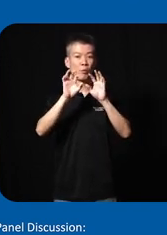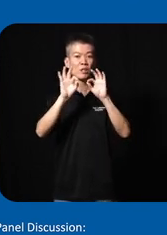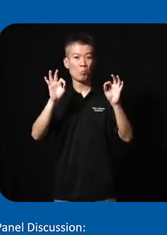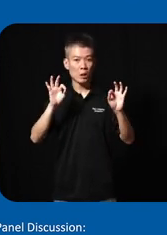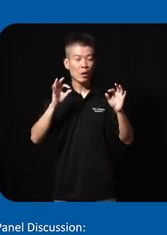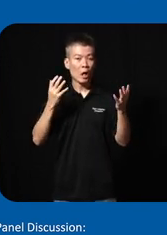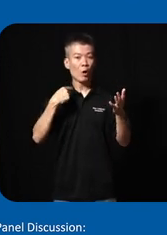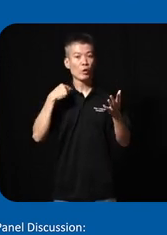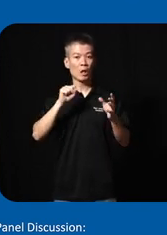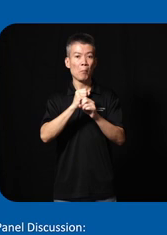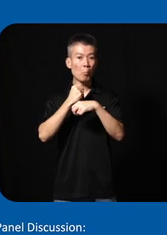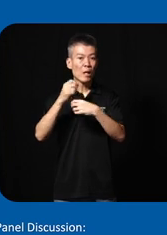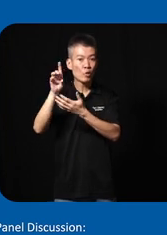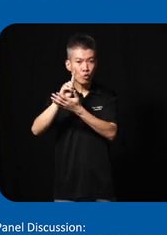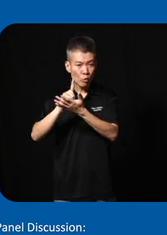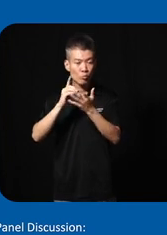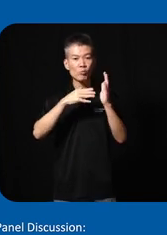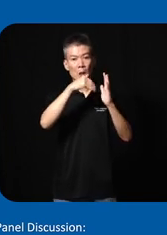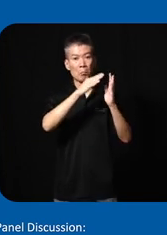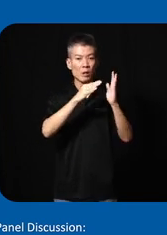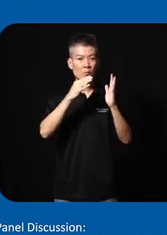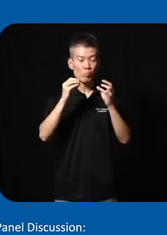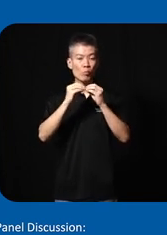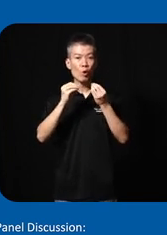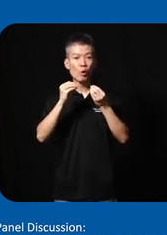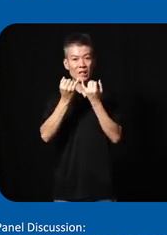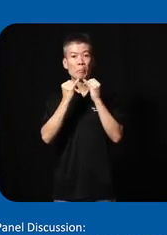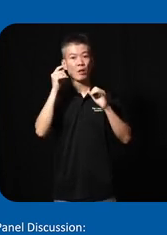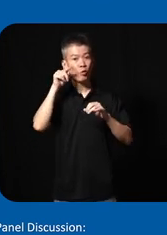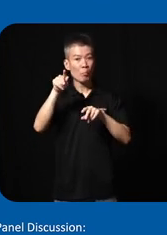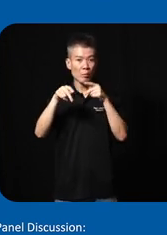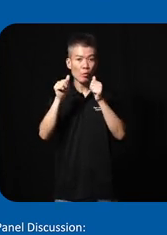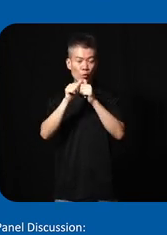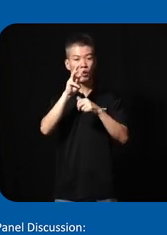how could we make drawing and painting more independent for people with muscular distrophy